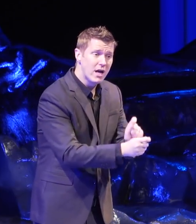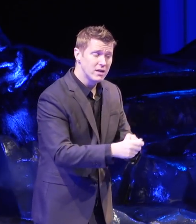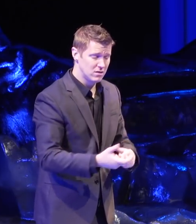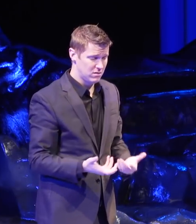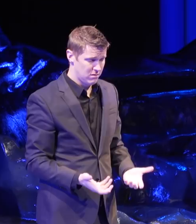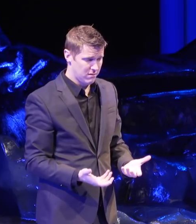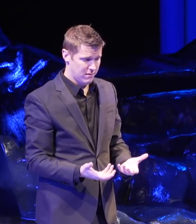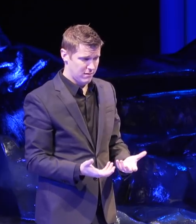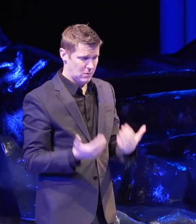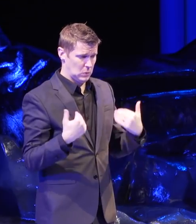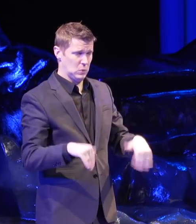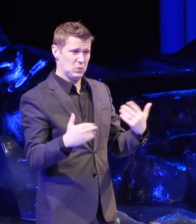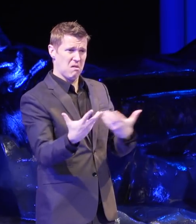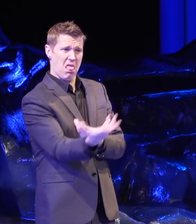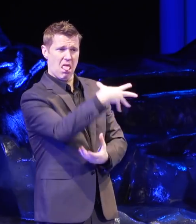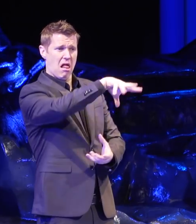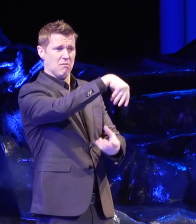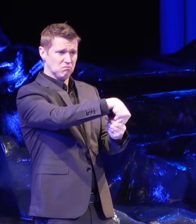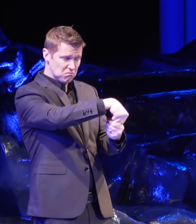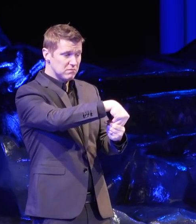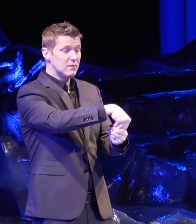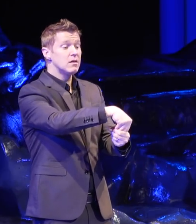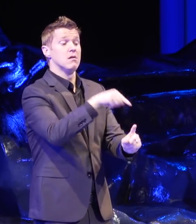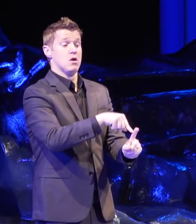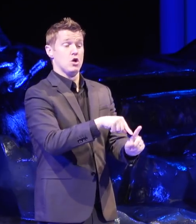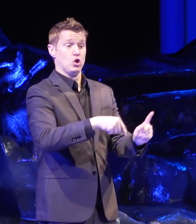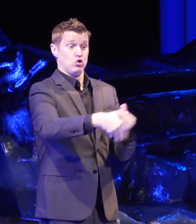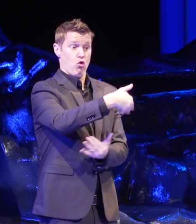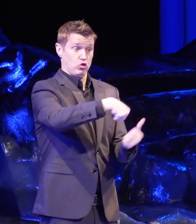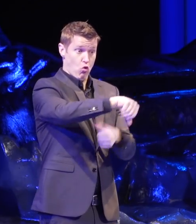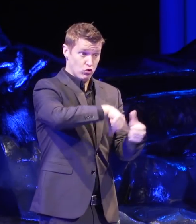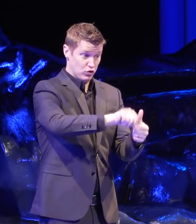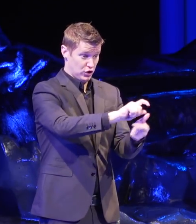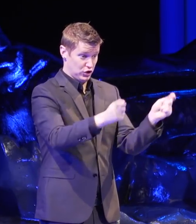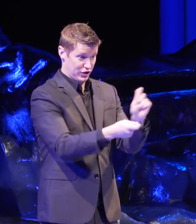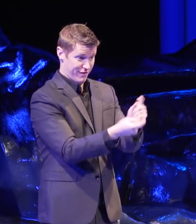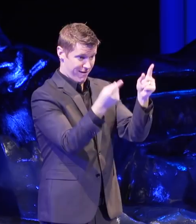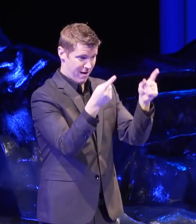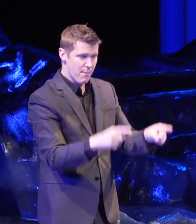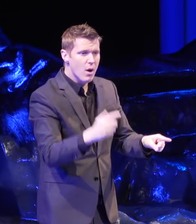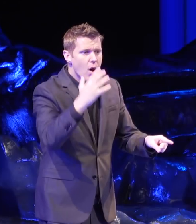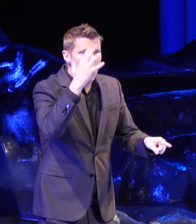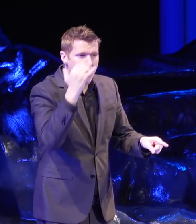And like every big social change this change happened because lots and lots of people